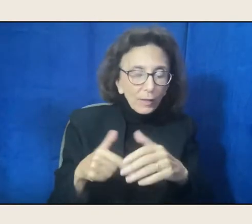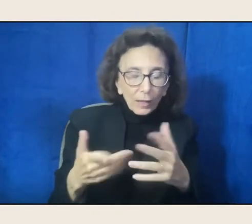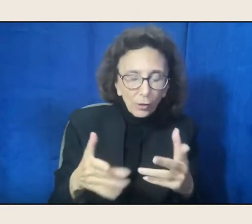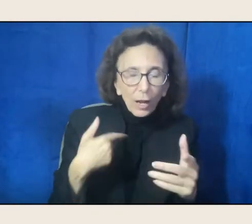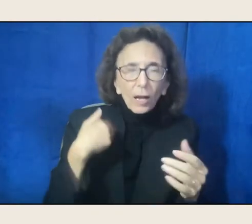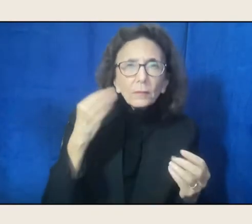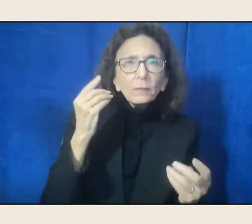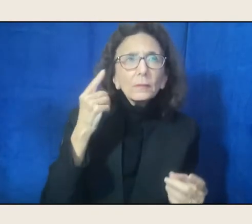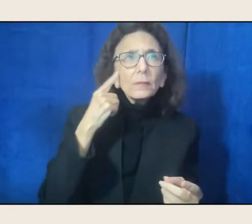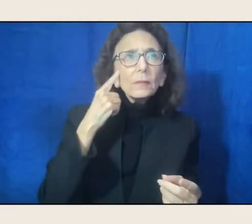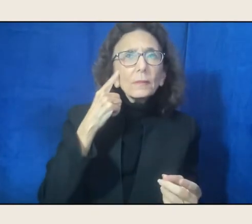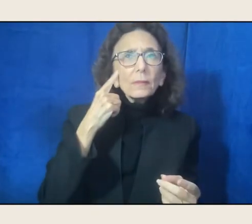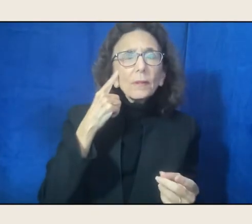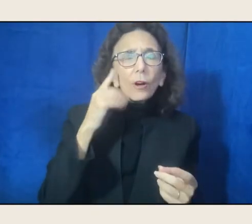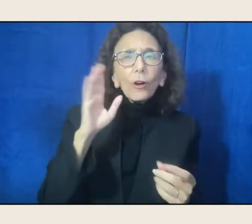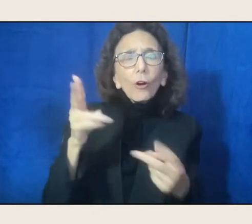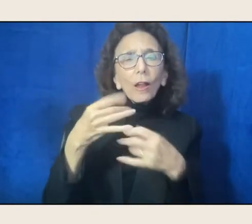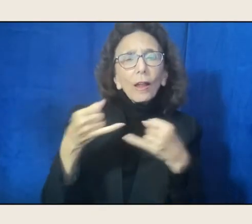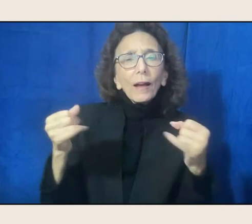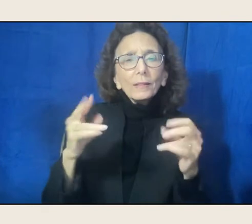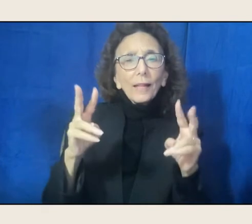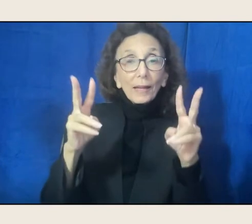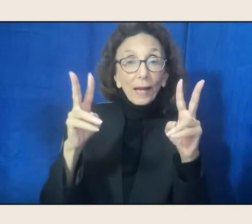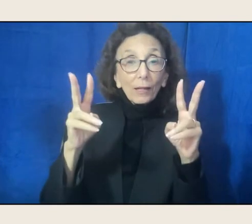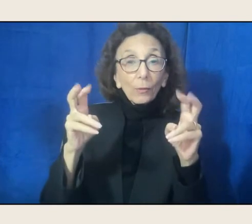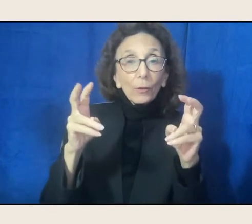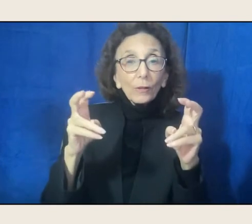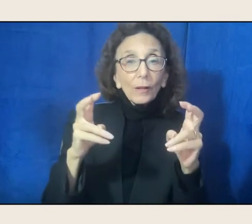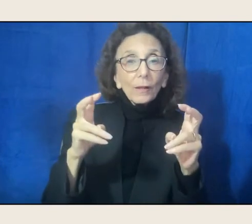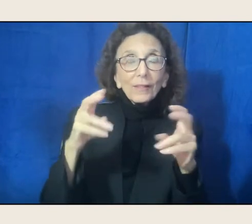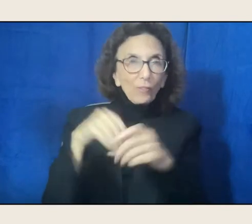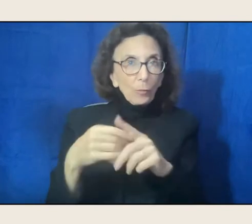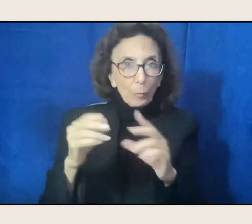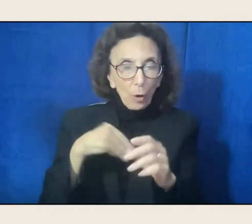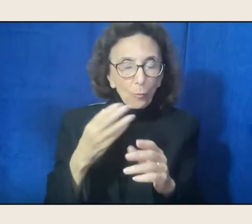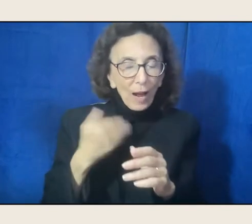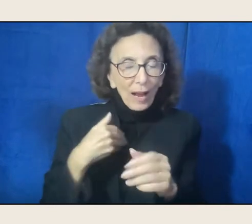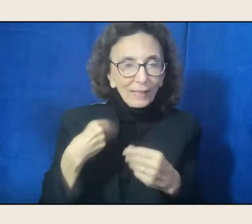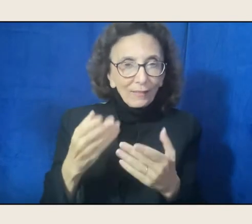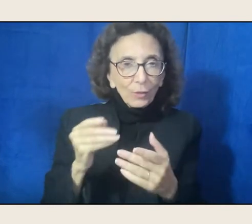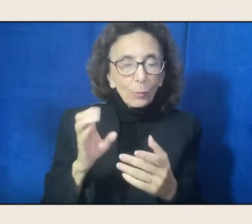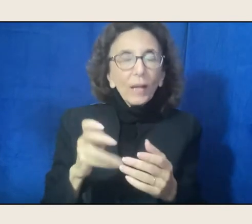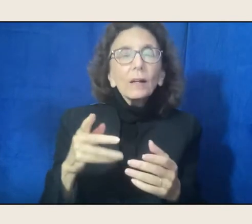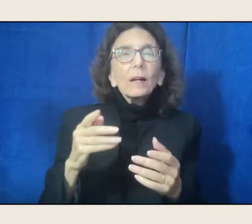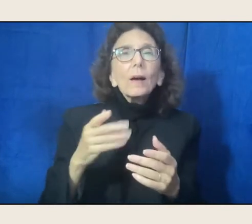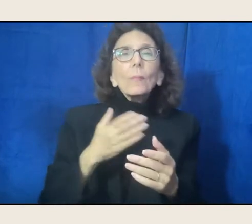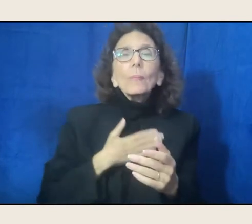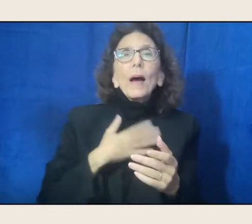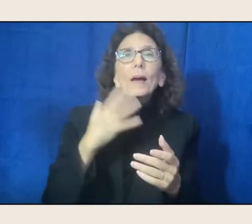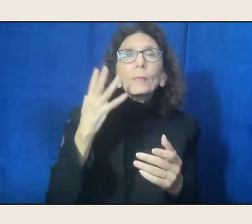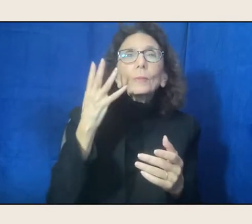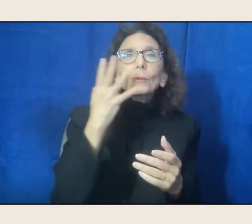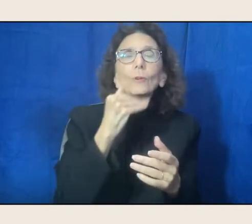like, "This and I give you back, I release you, "my beautiful and terrible fear.